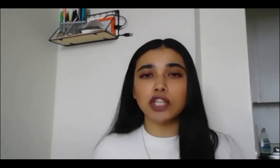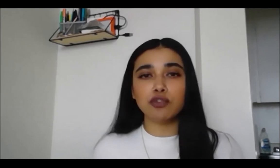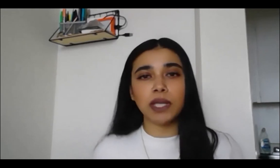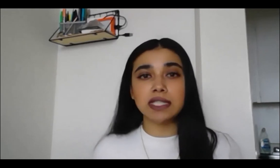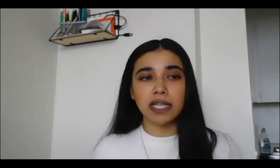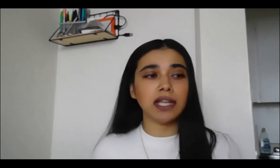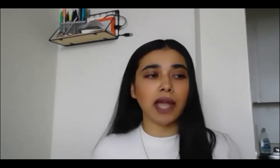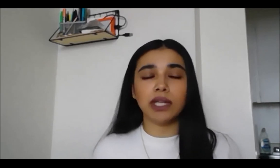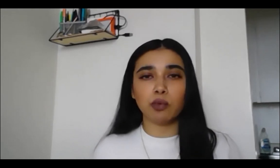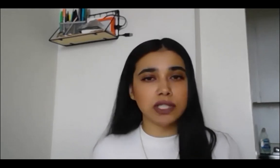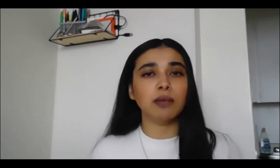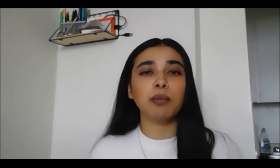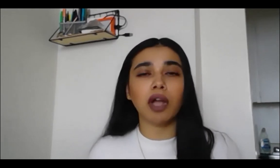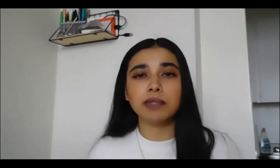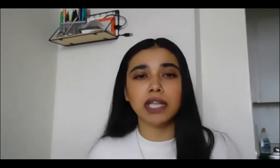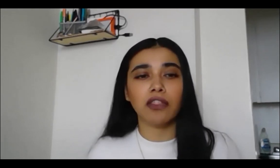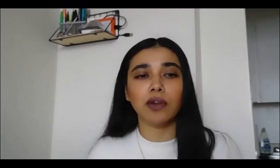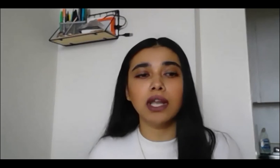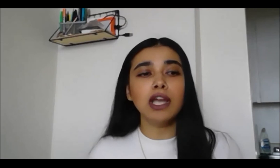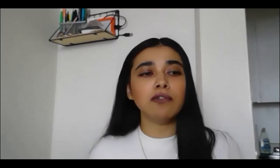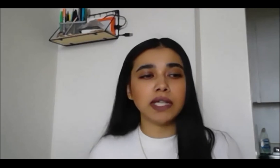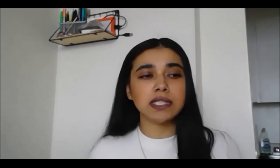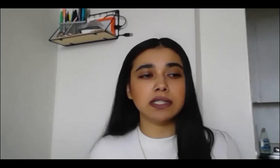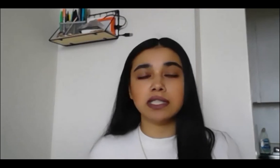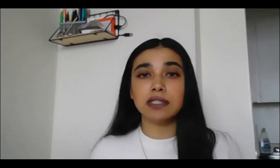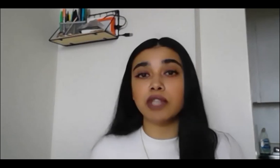those changes we can see now, we're seeing people come together and fix the systems